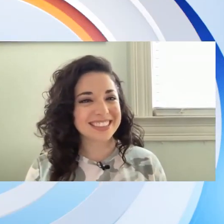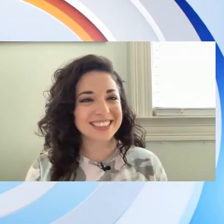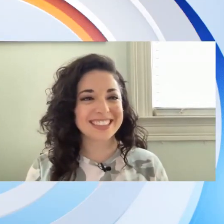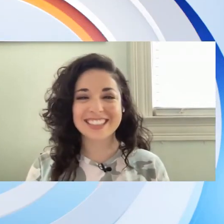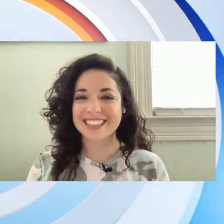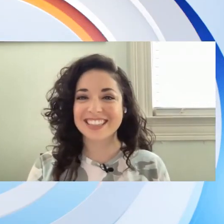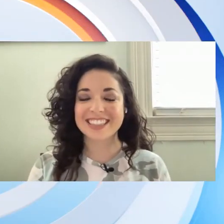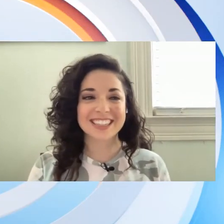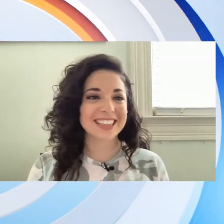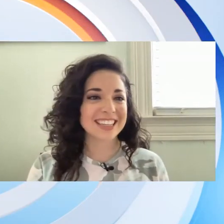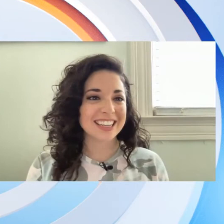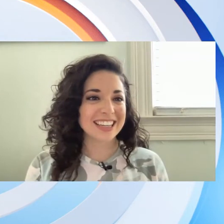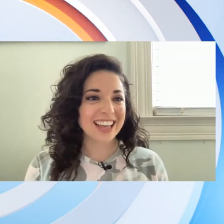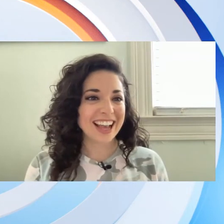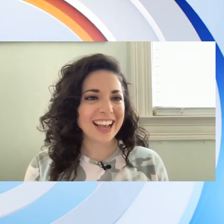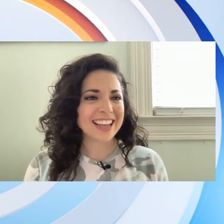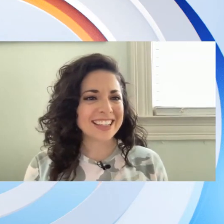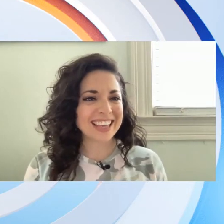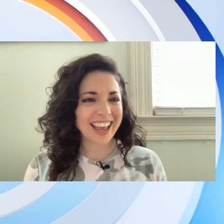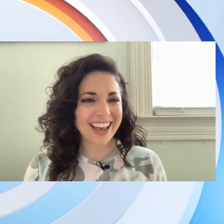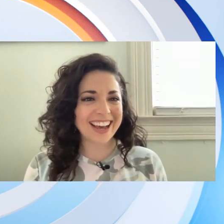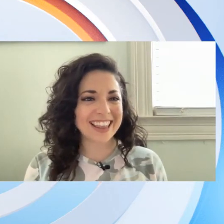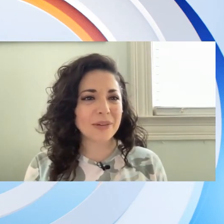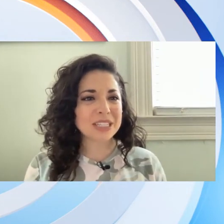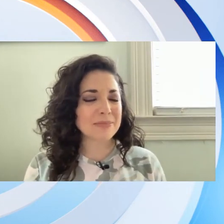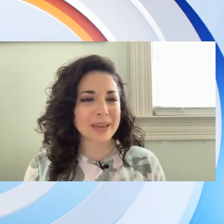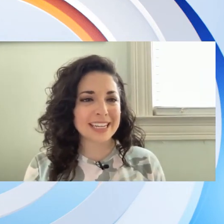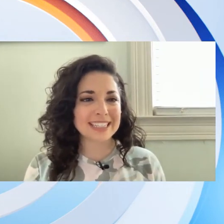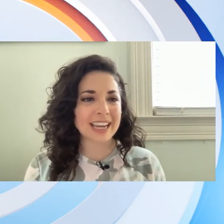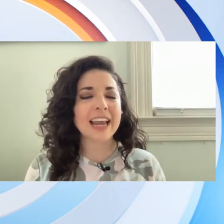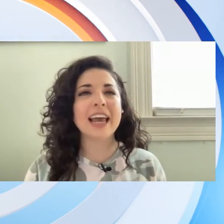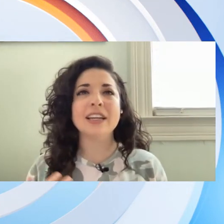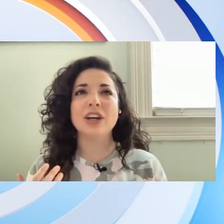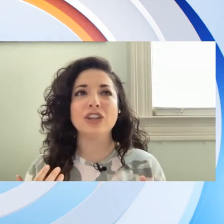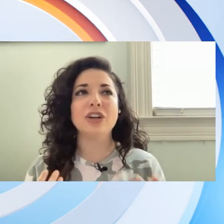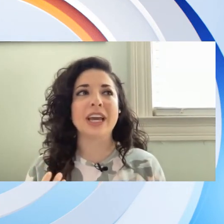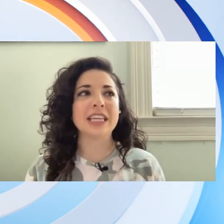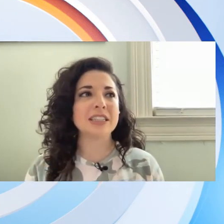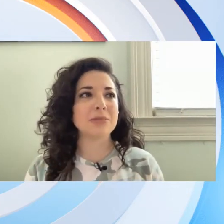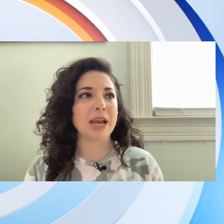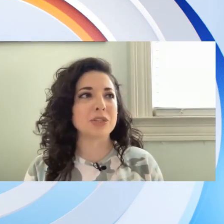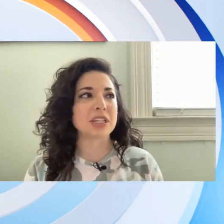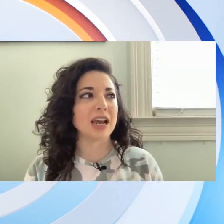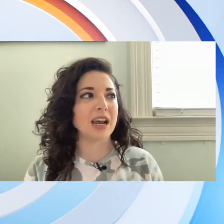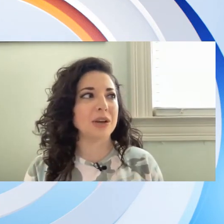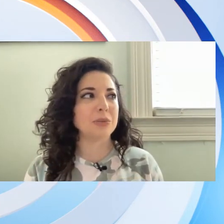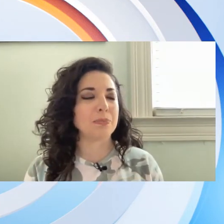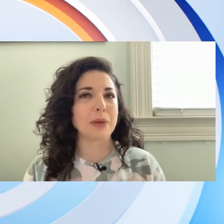what a beautiful segment that was yeah that was amazing and you know I think sometimes people